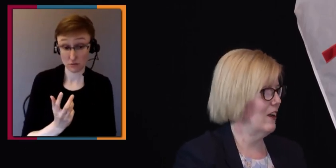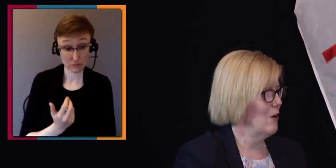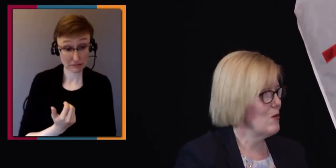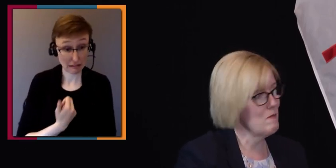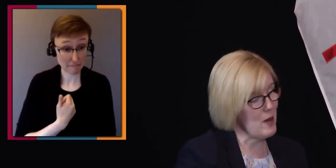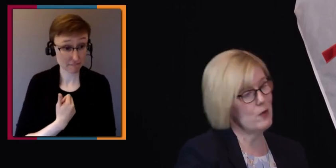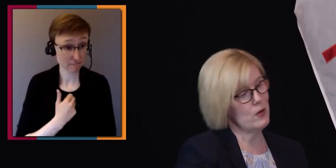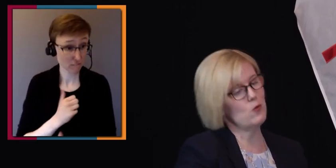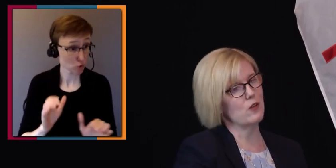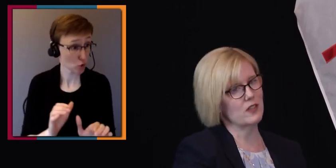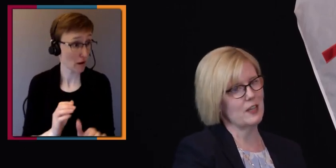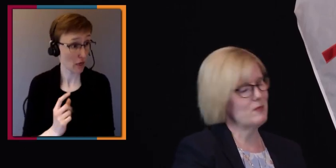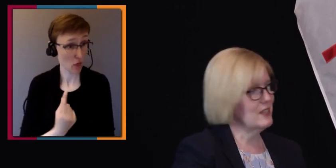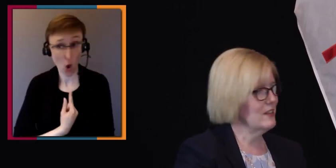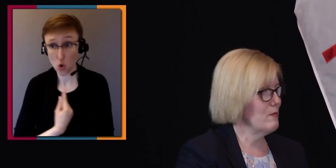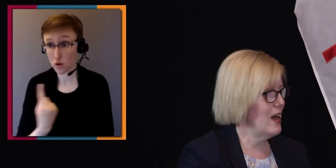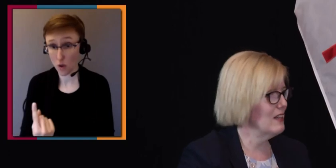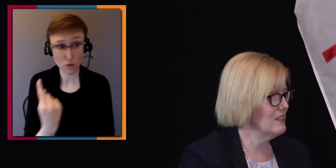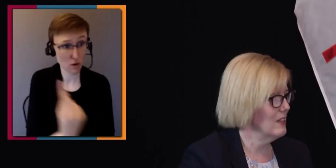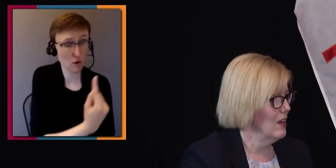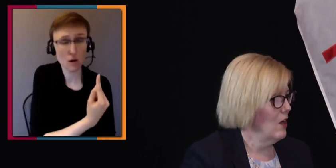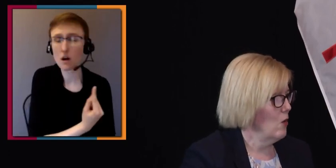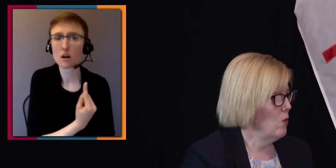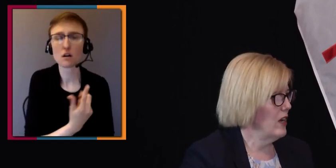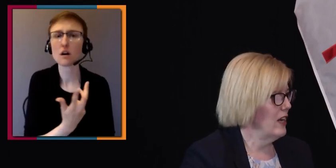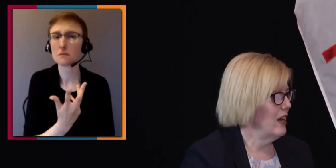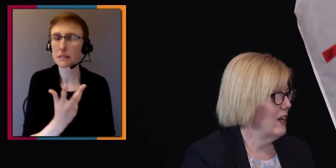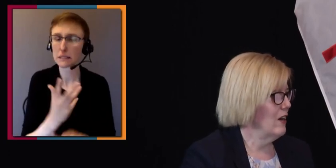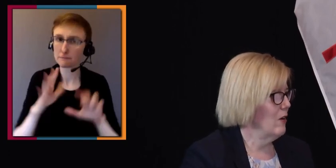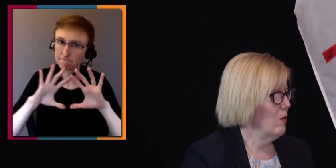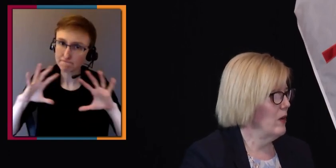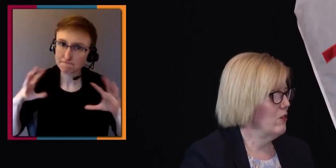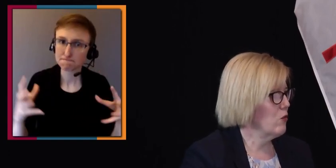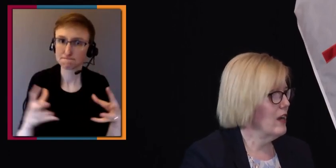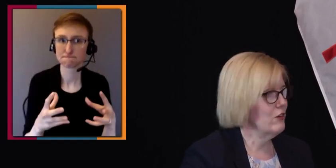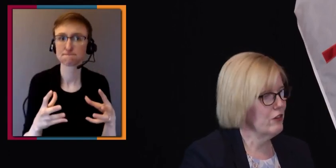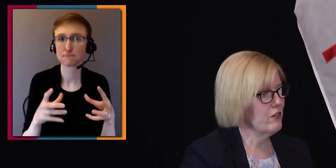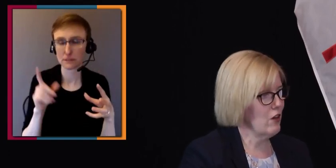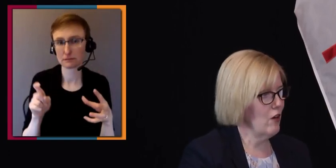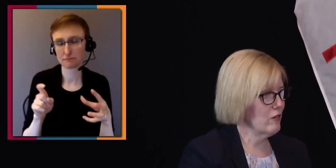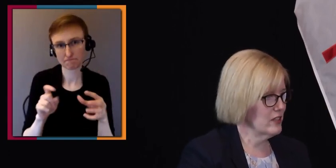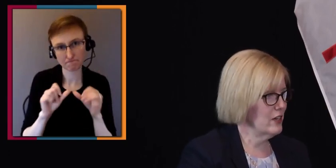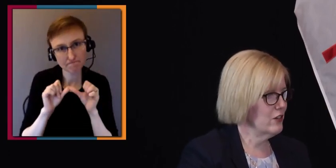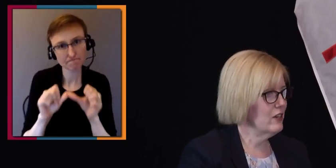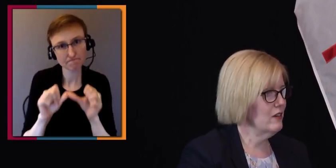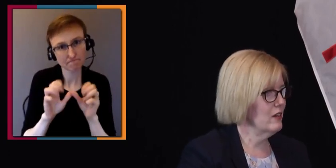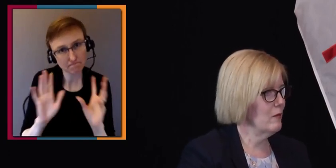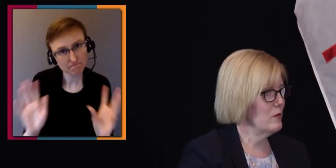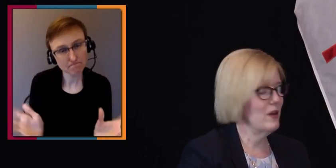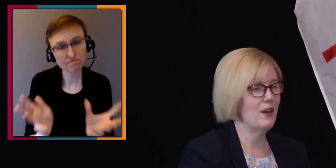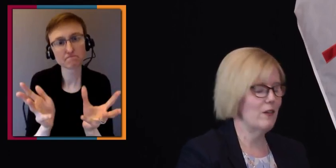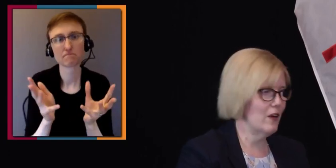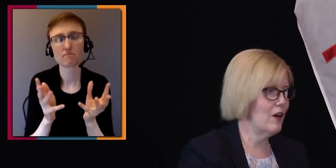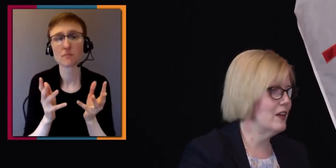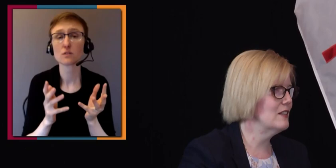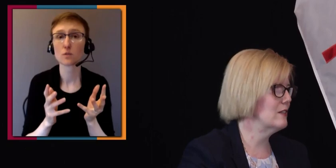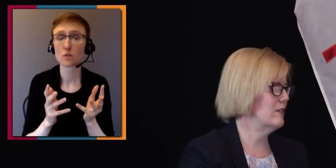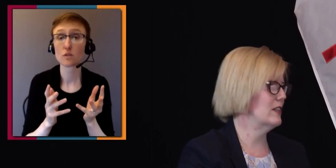what maybe we would have accepted in the past. We try and shift the conversation depending on the audience.